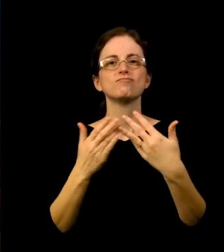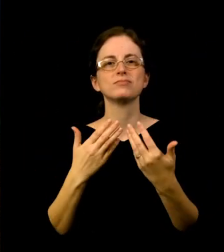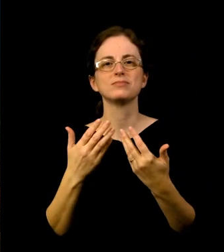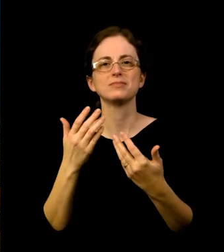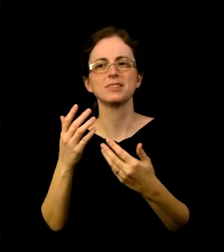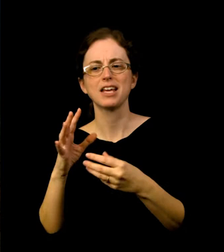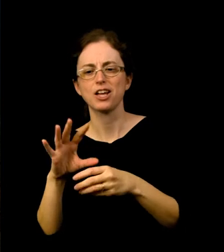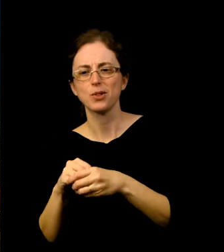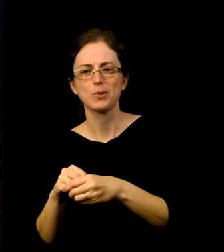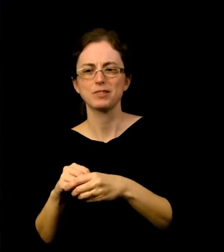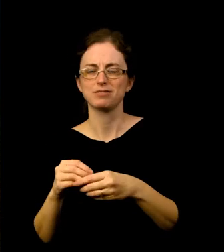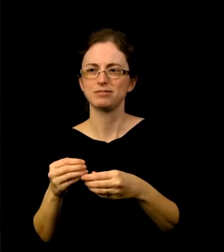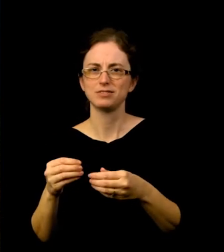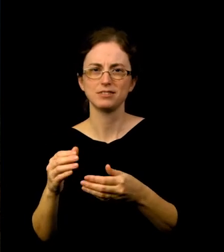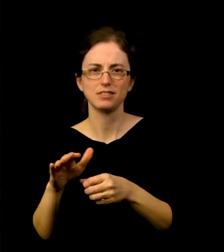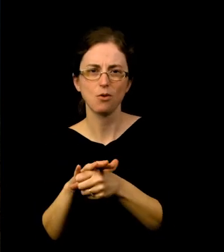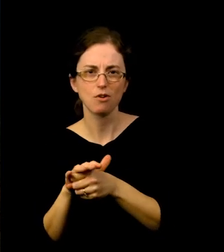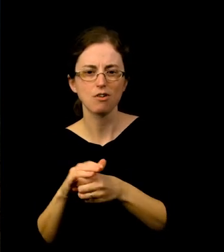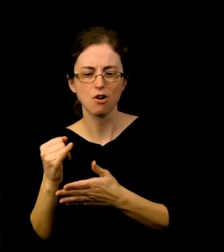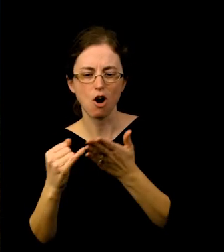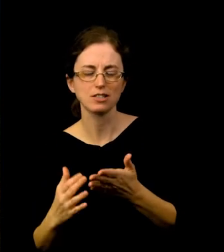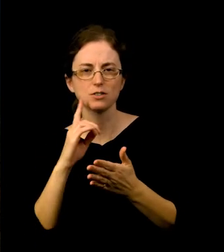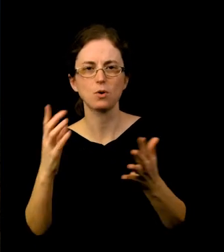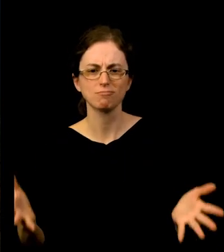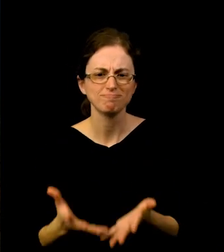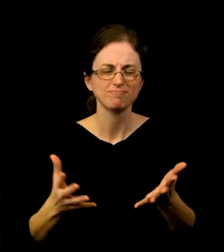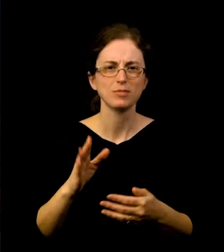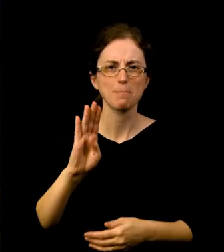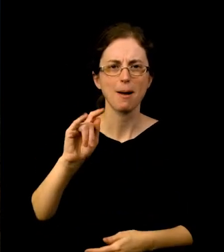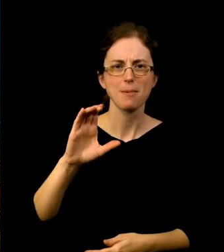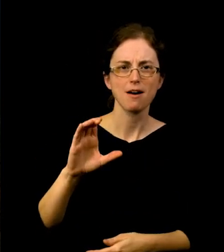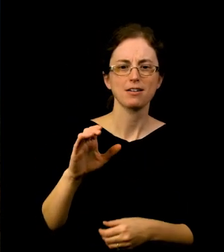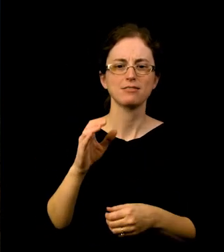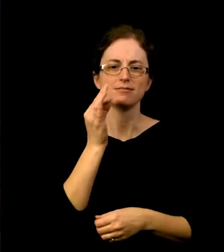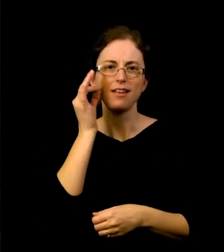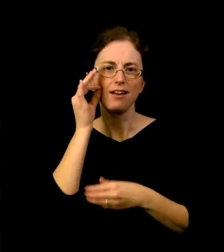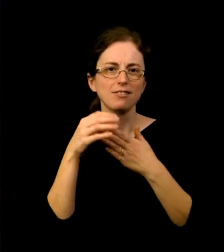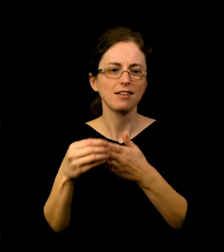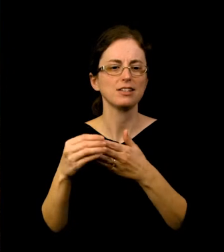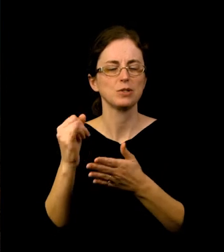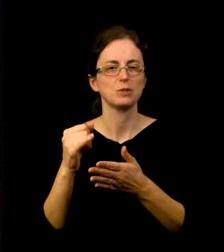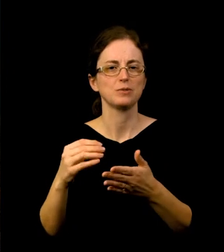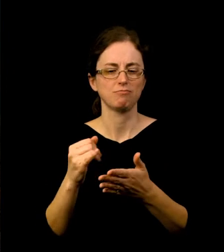BIPOC and Native-led community organizations, educating our younger generations through lesson plans and online tools or